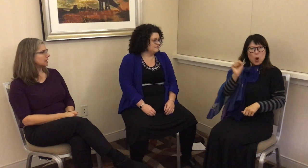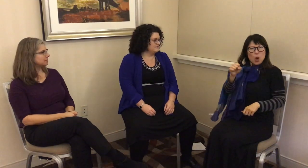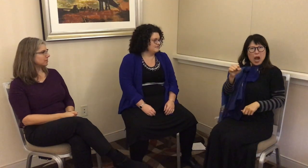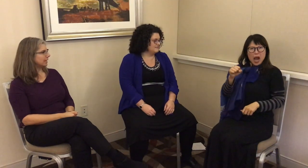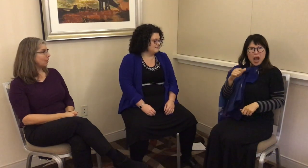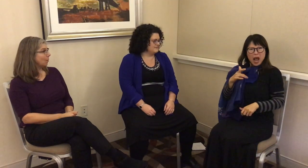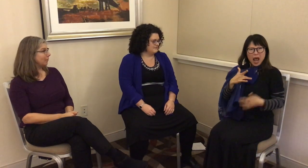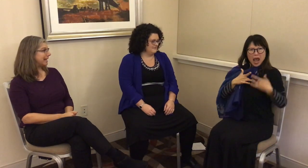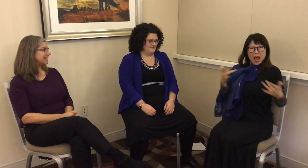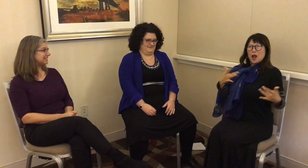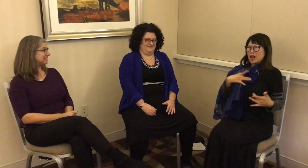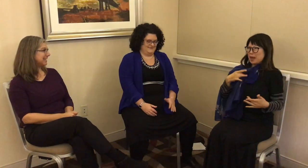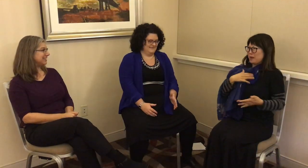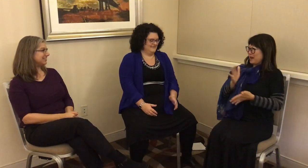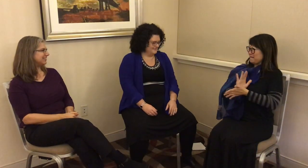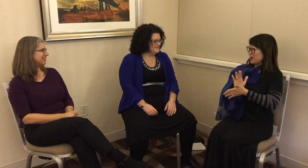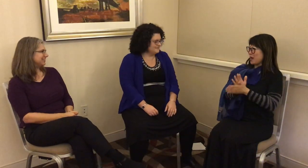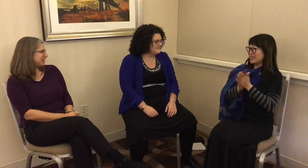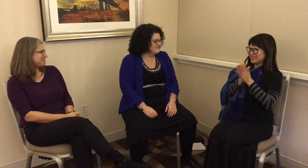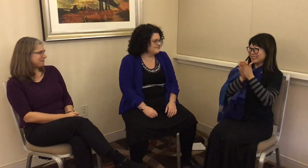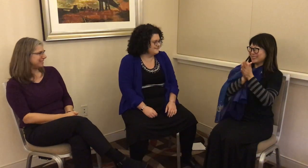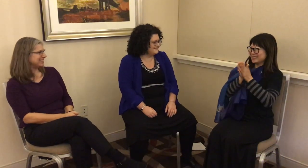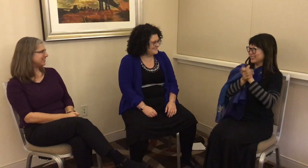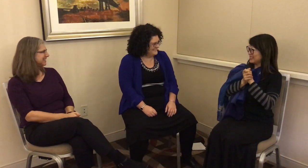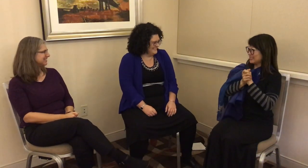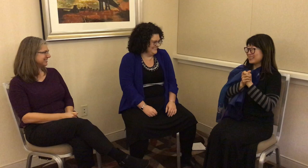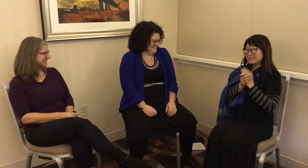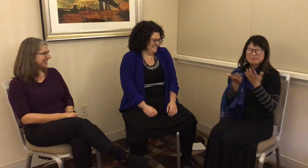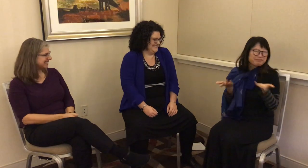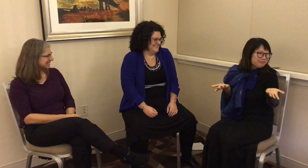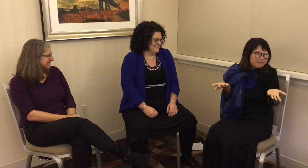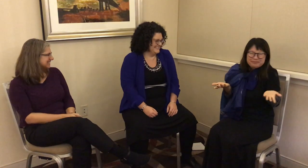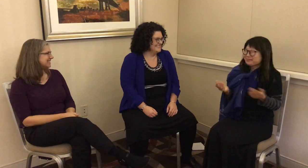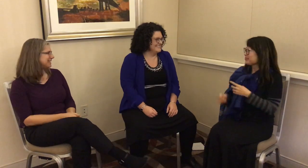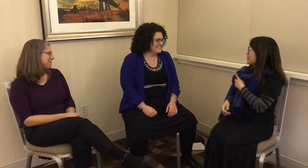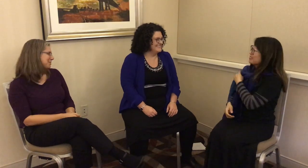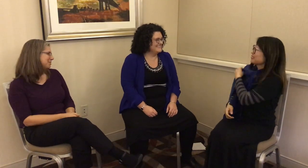like “Oh, yes! Thank you. You like my video? That’s so exciting,” and they feel really